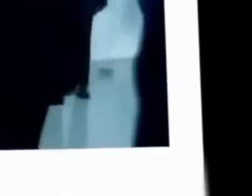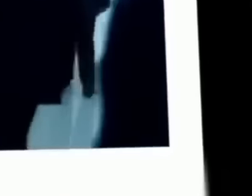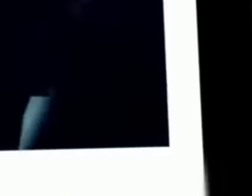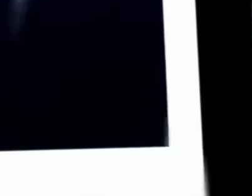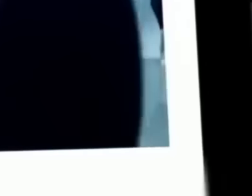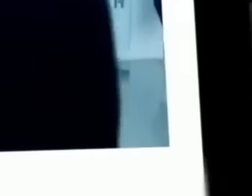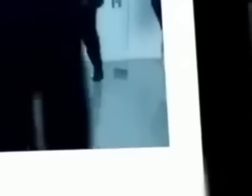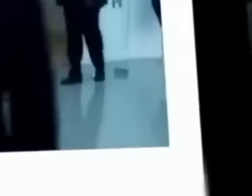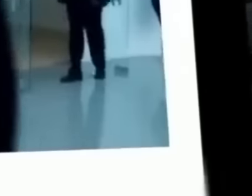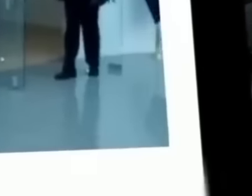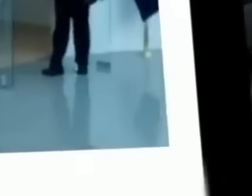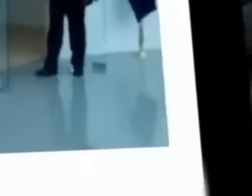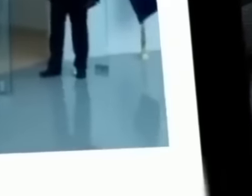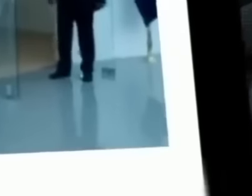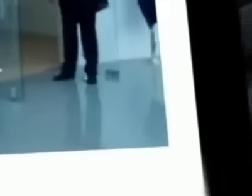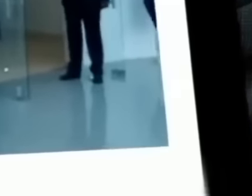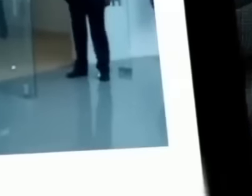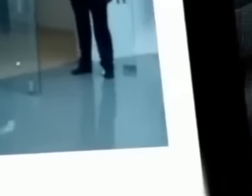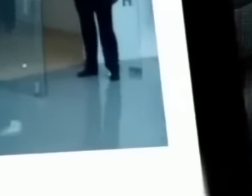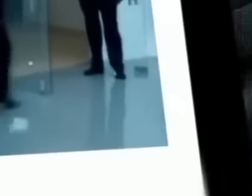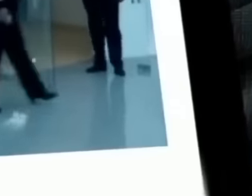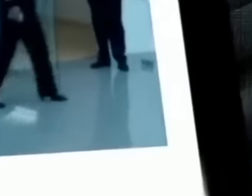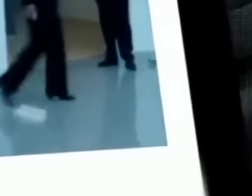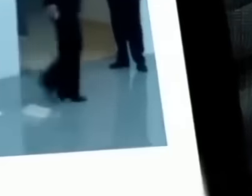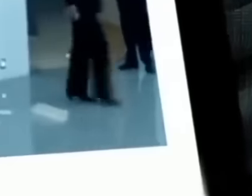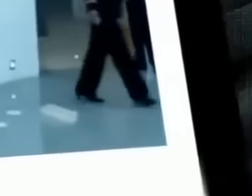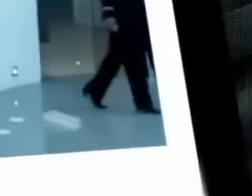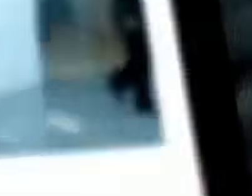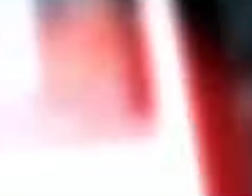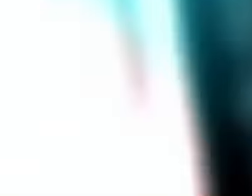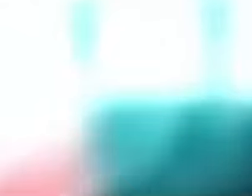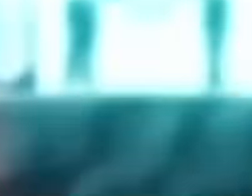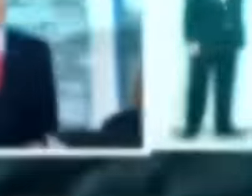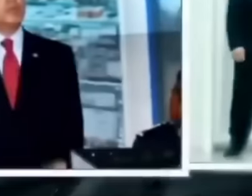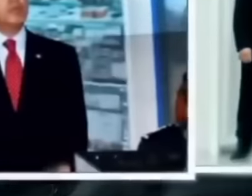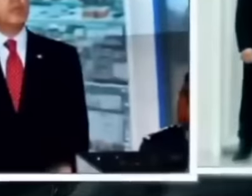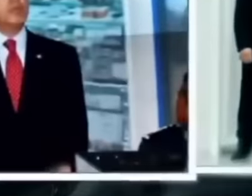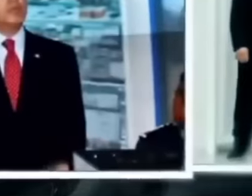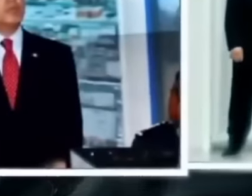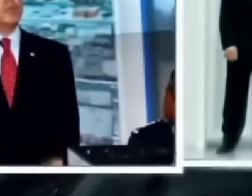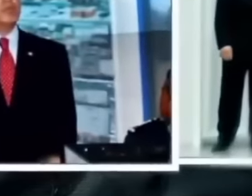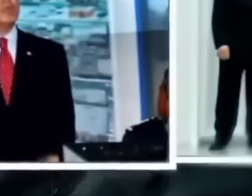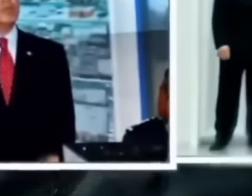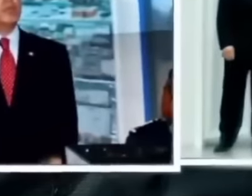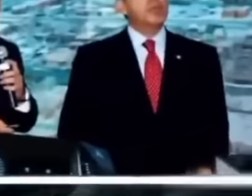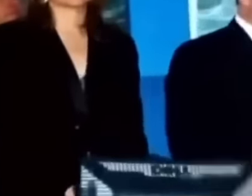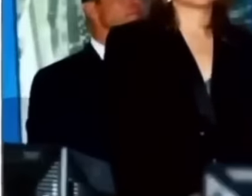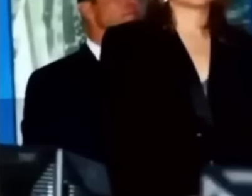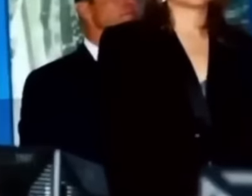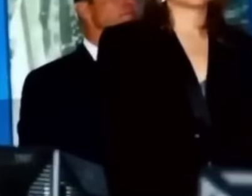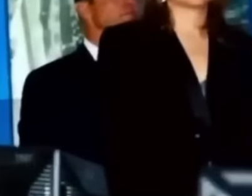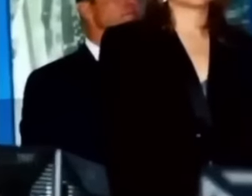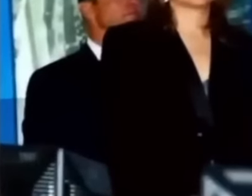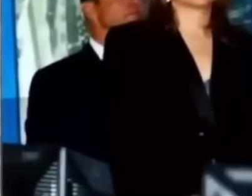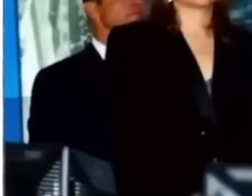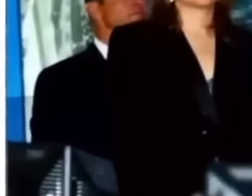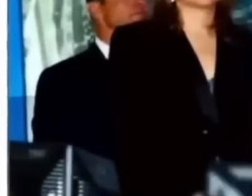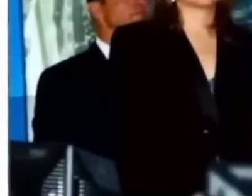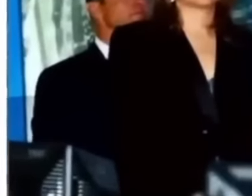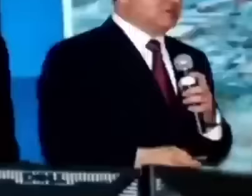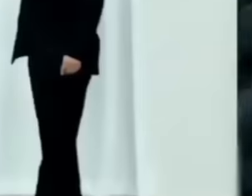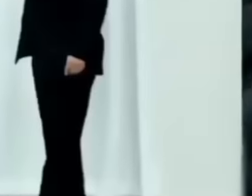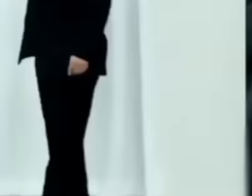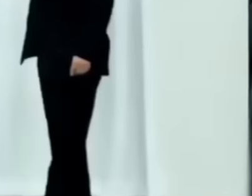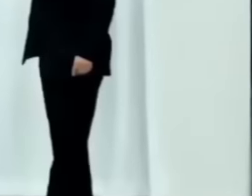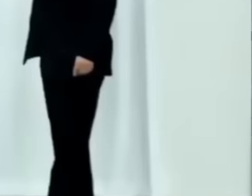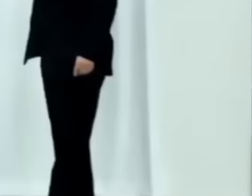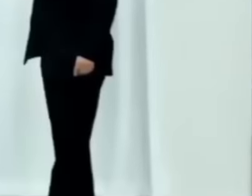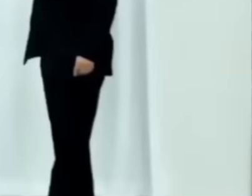Federal better known as The Bunker, construction of three underground floors